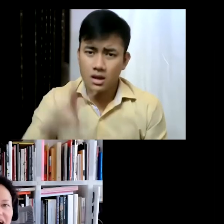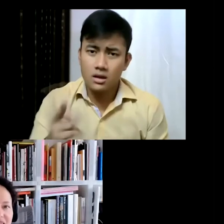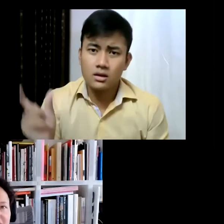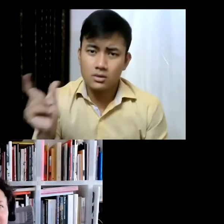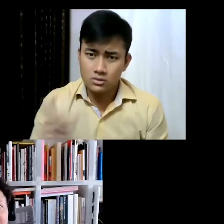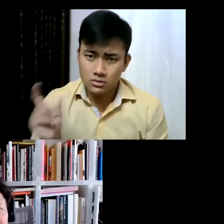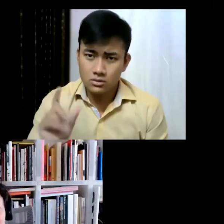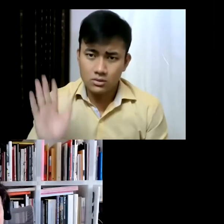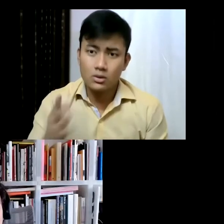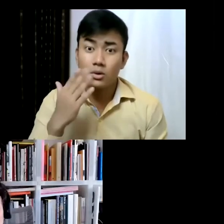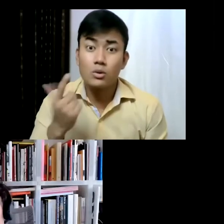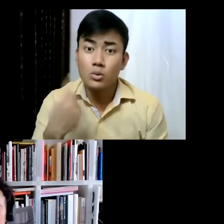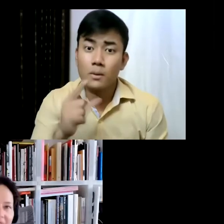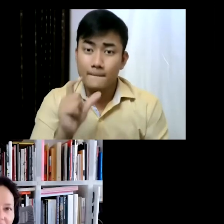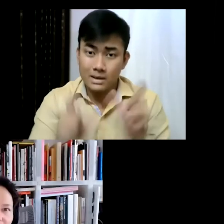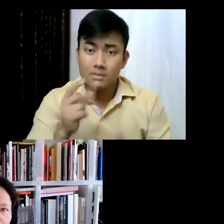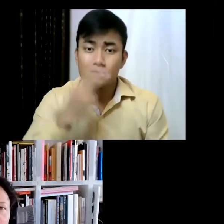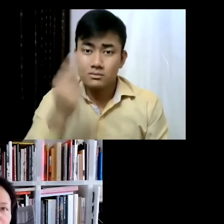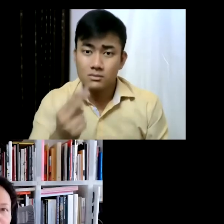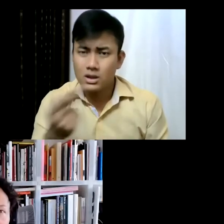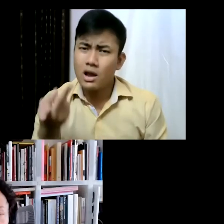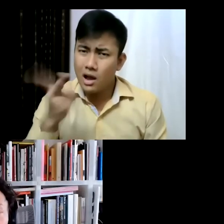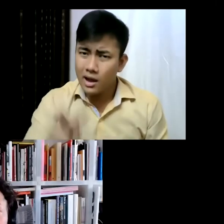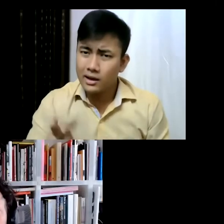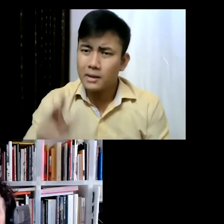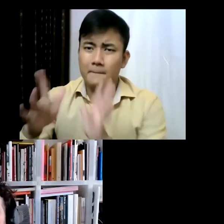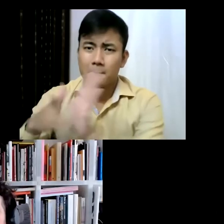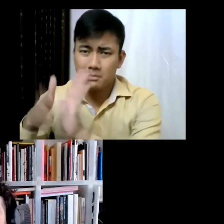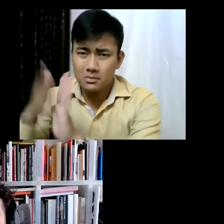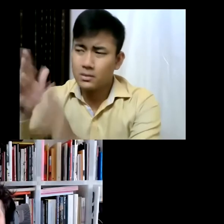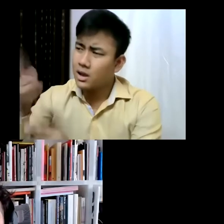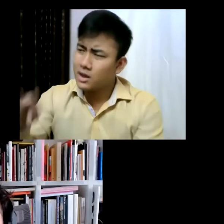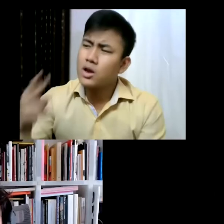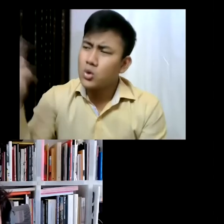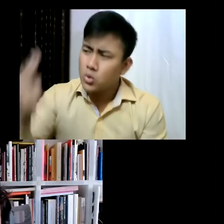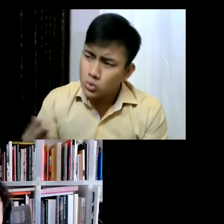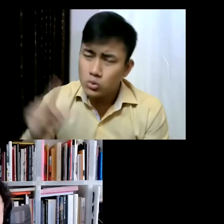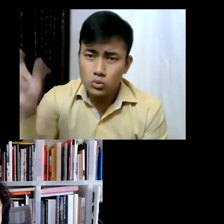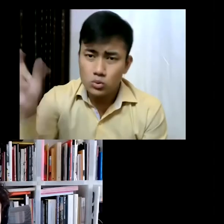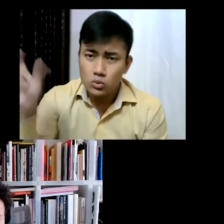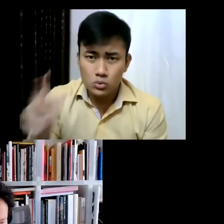artists and activists to hang out, or to turn them into exhibition spaces. Most famous